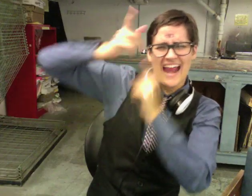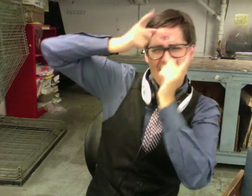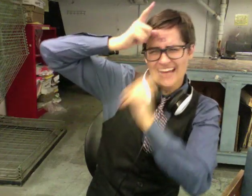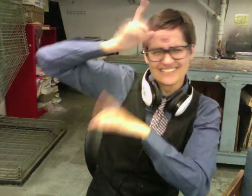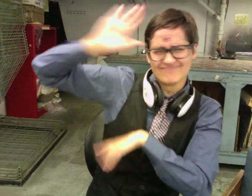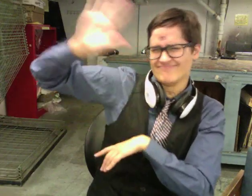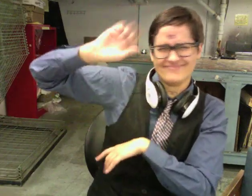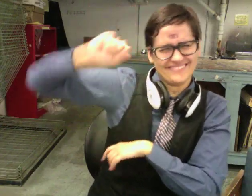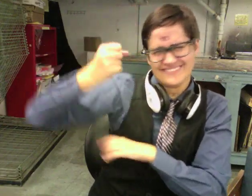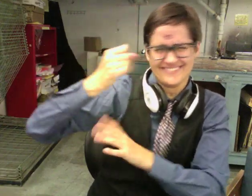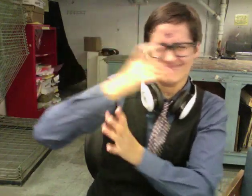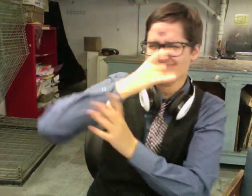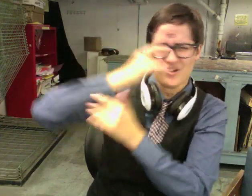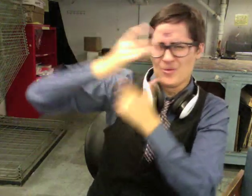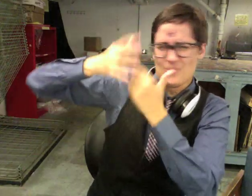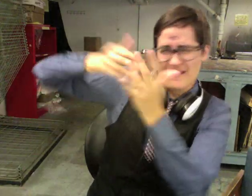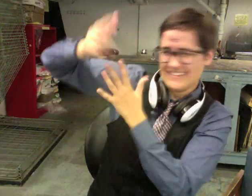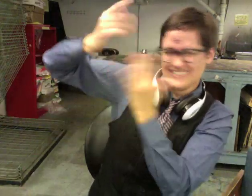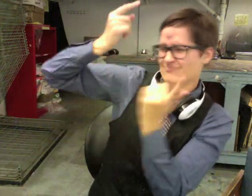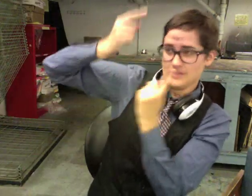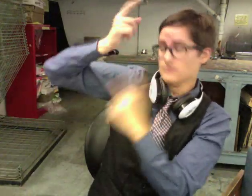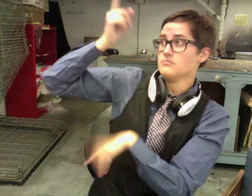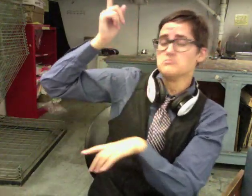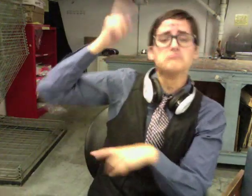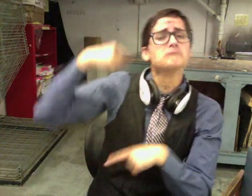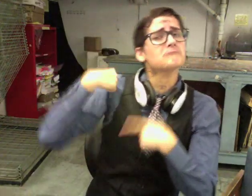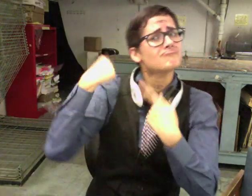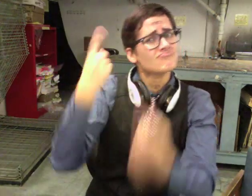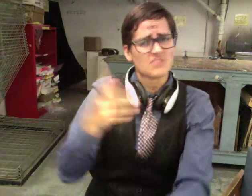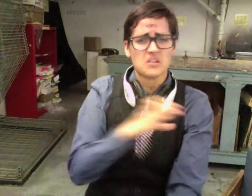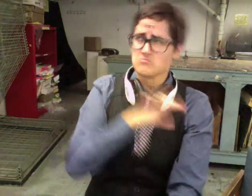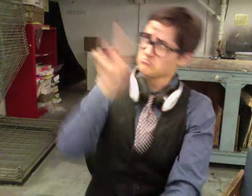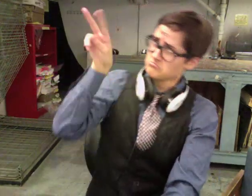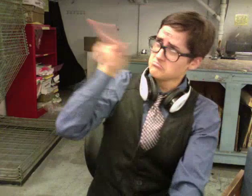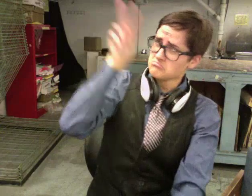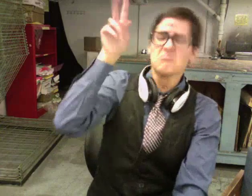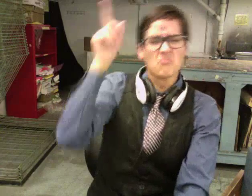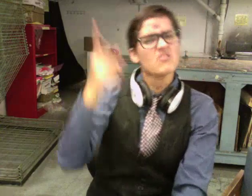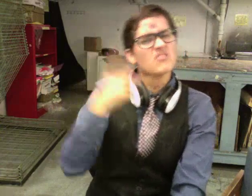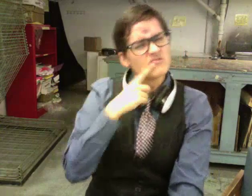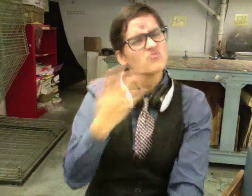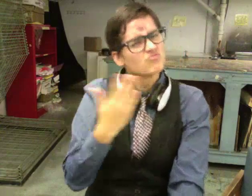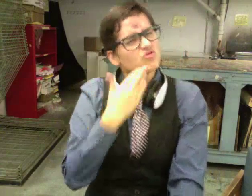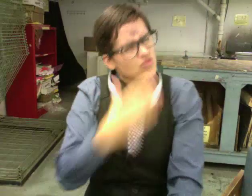lights in the sky, as whatever entities or organizations are responsible appear to be